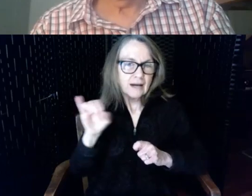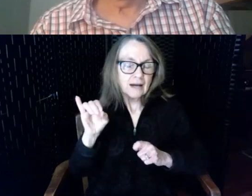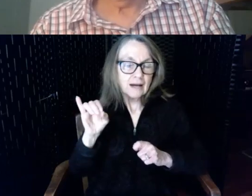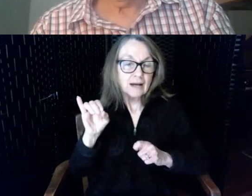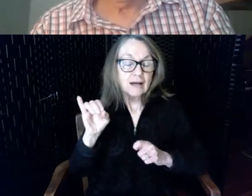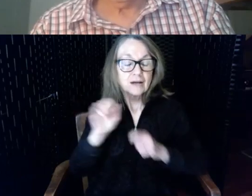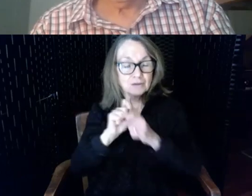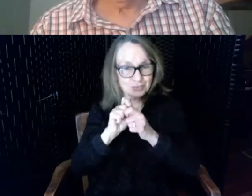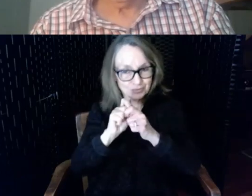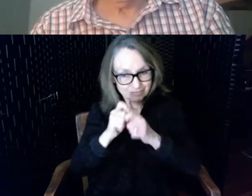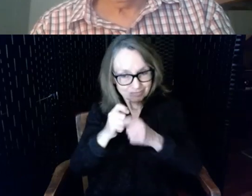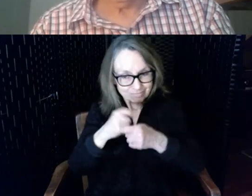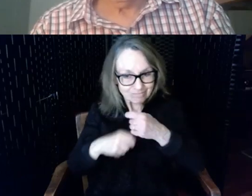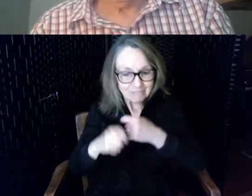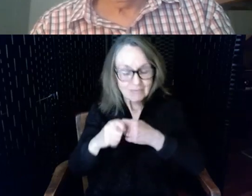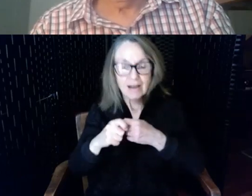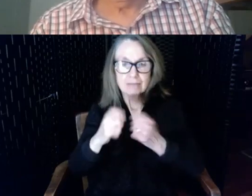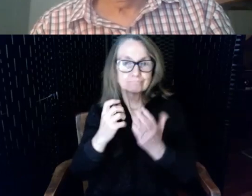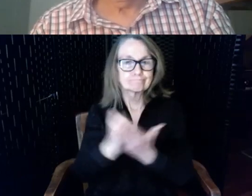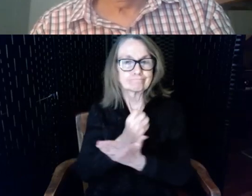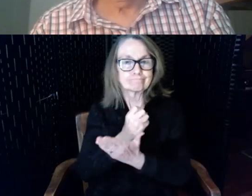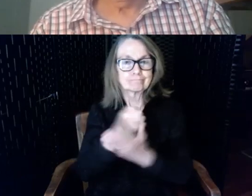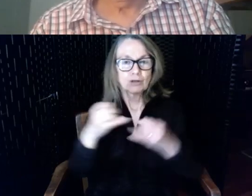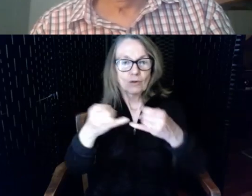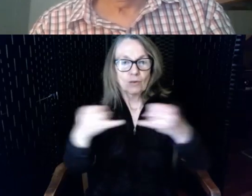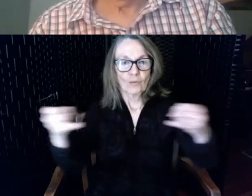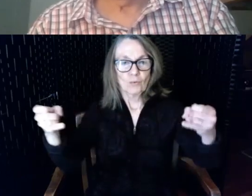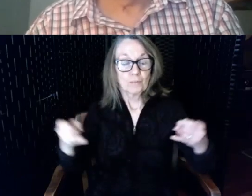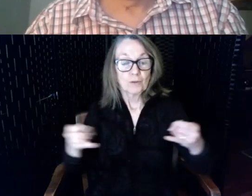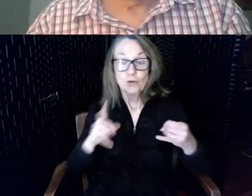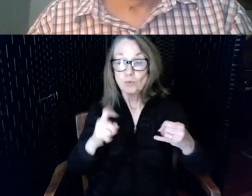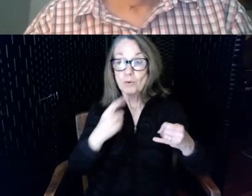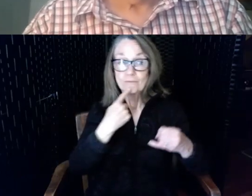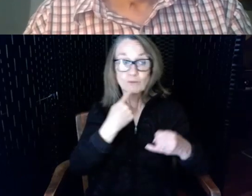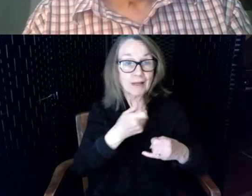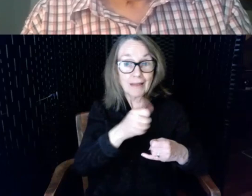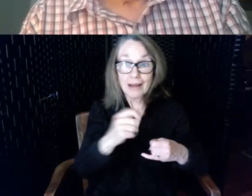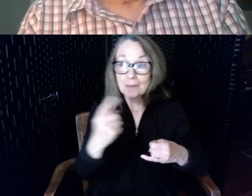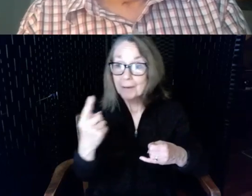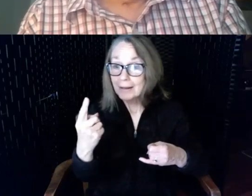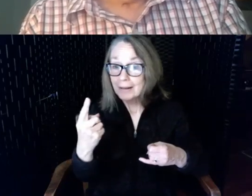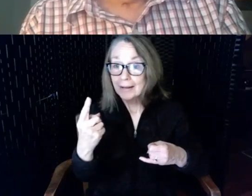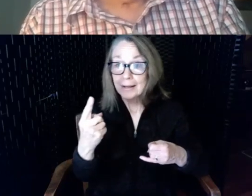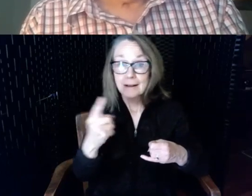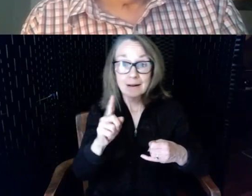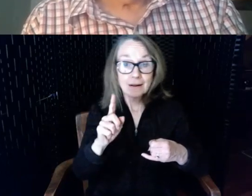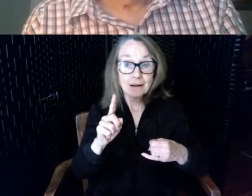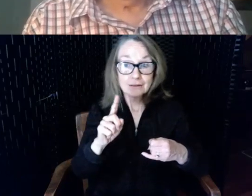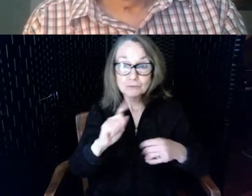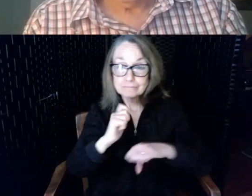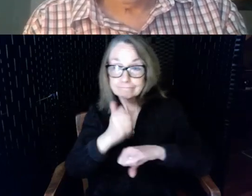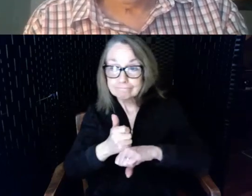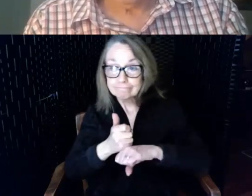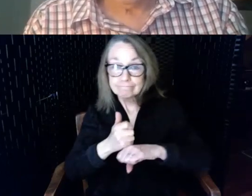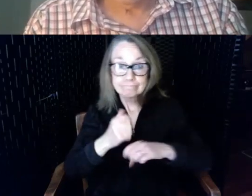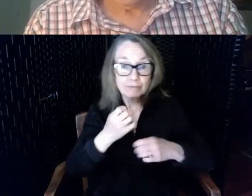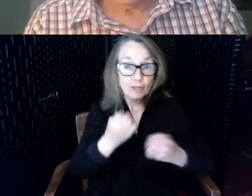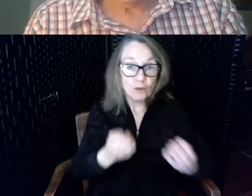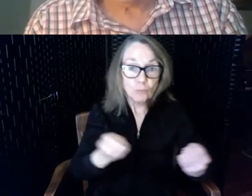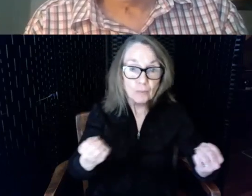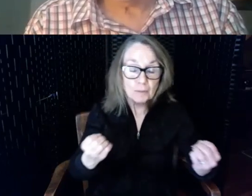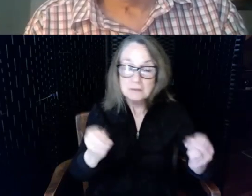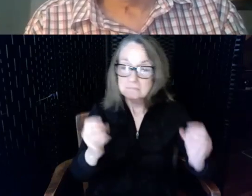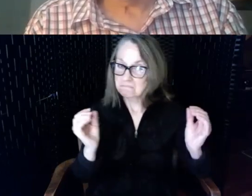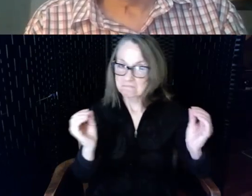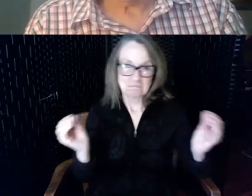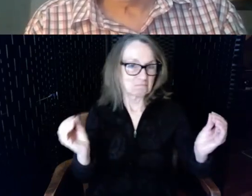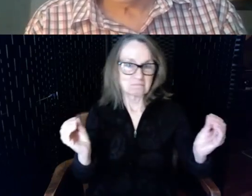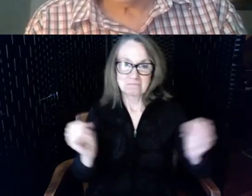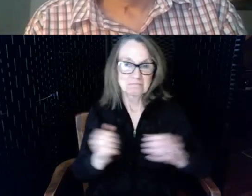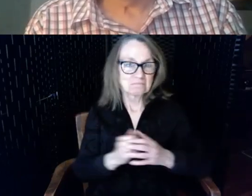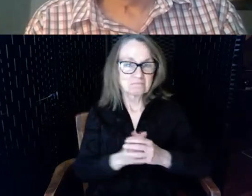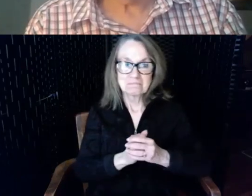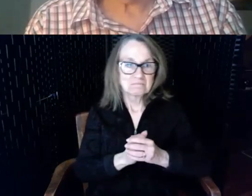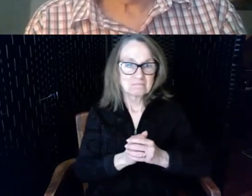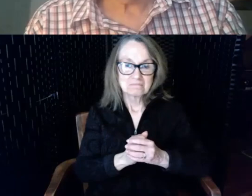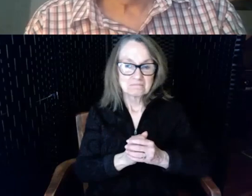loop you don't have to tell anybody or any equipment or anything else this is a